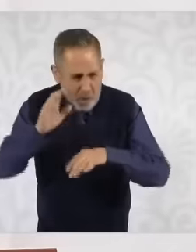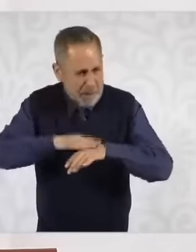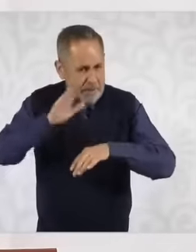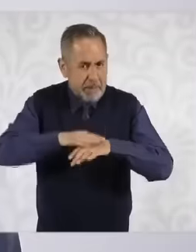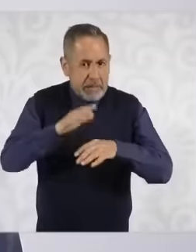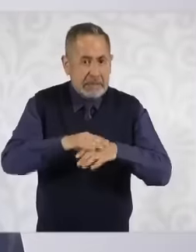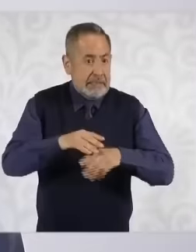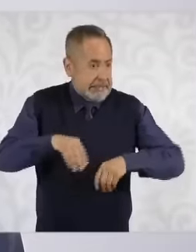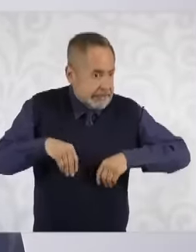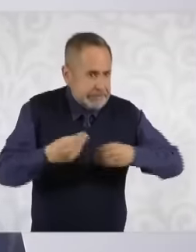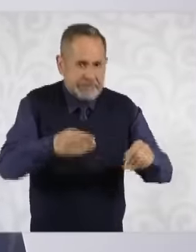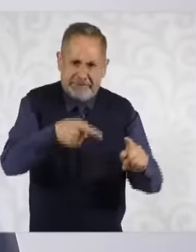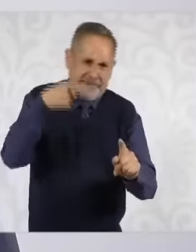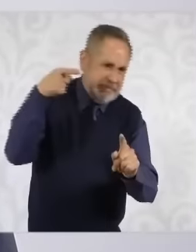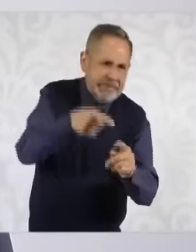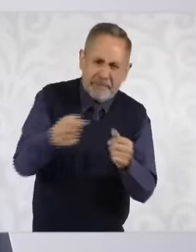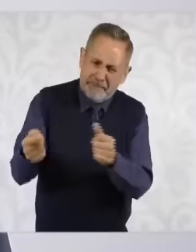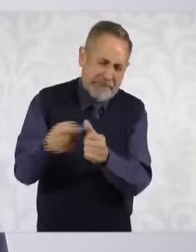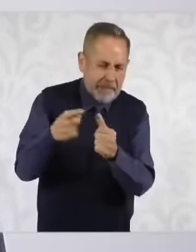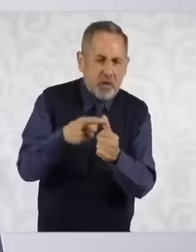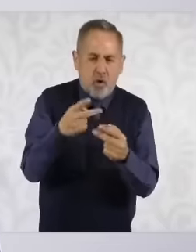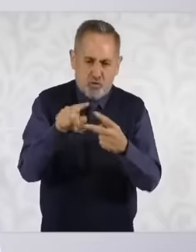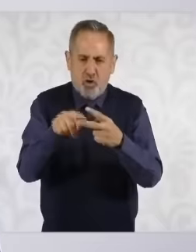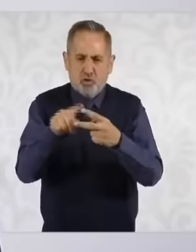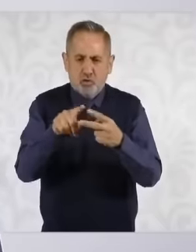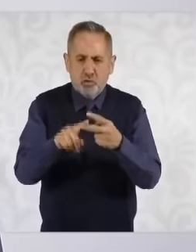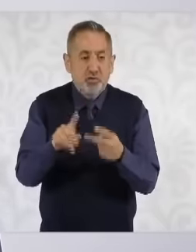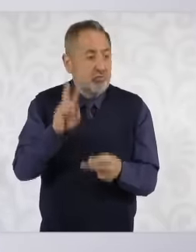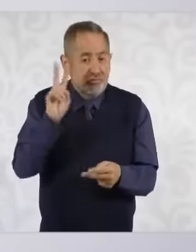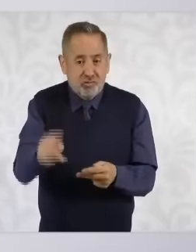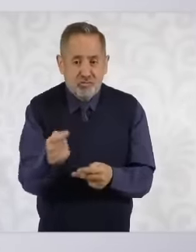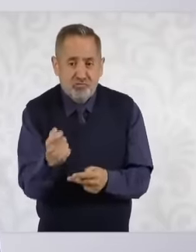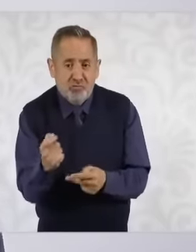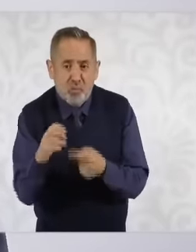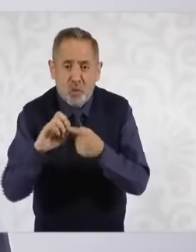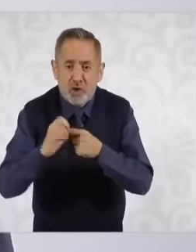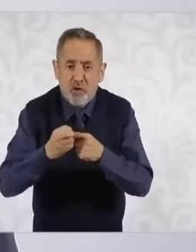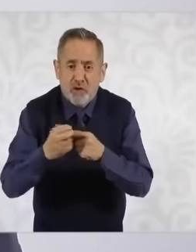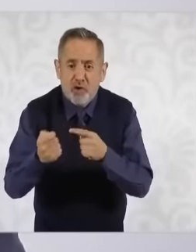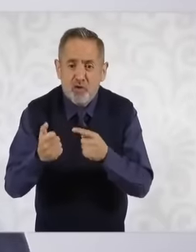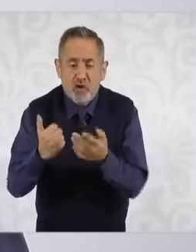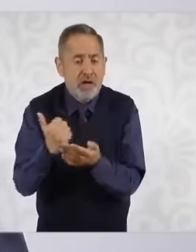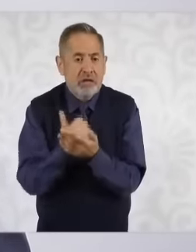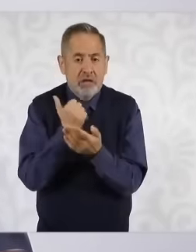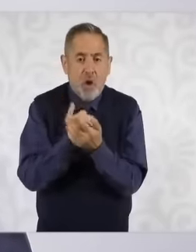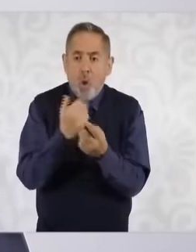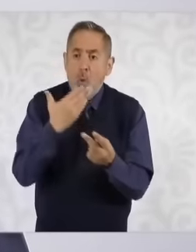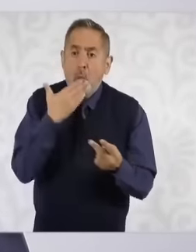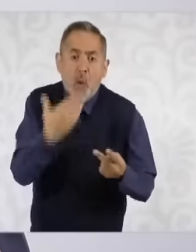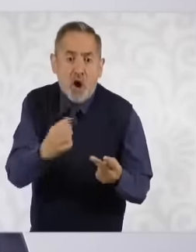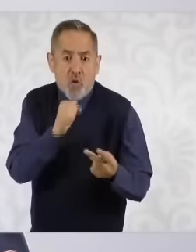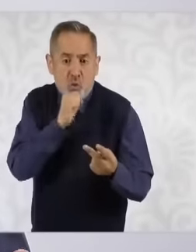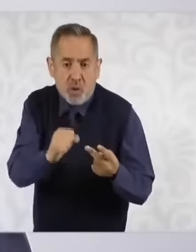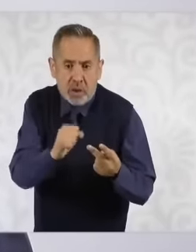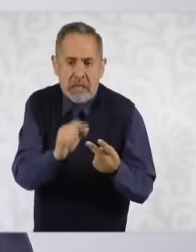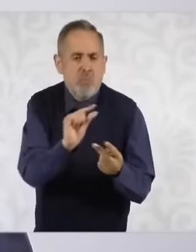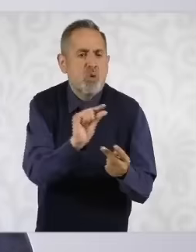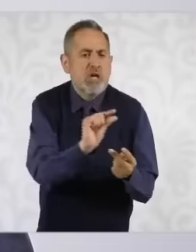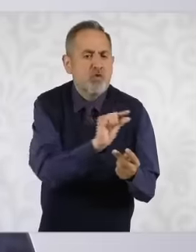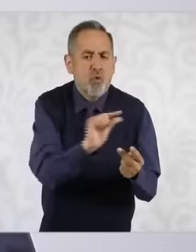to start there. We have very little beans and rice of very good quality. in Mexico So